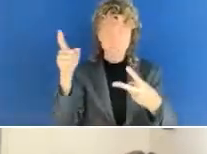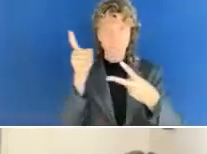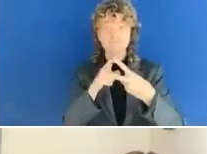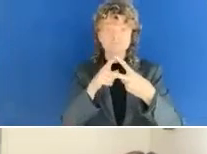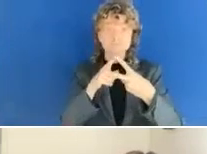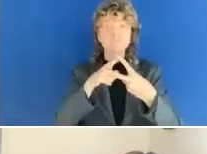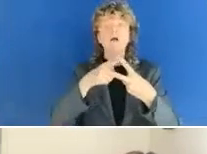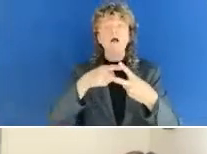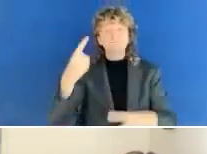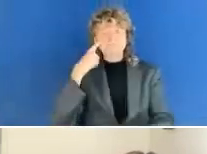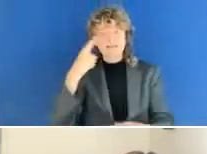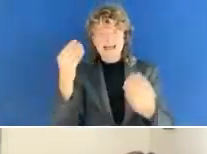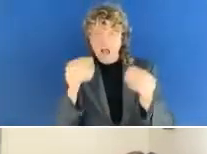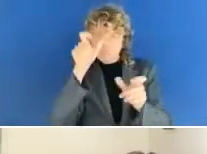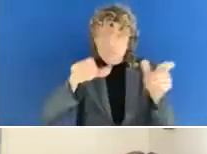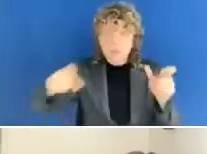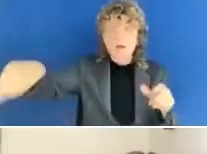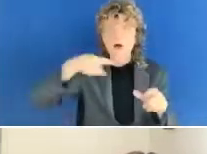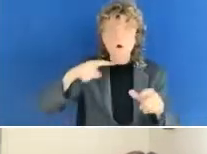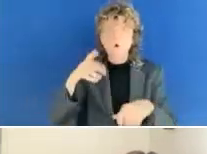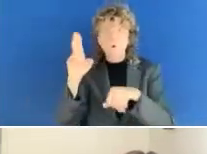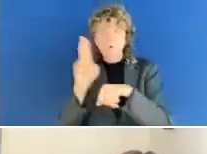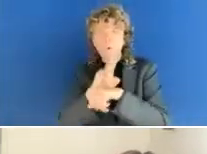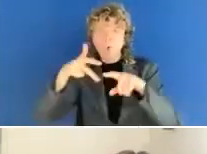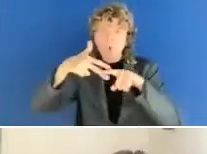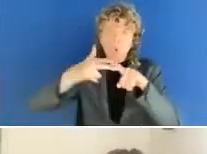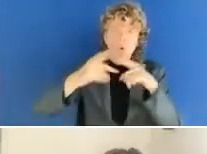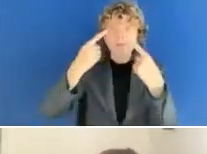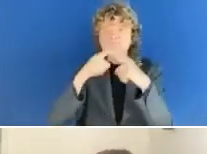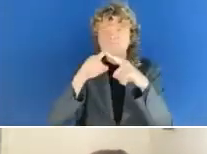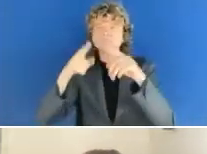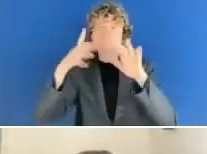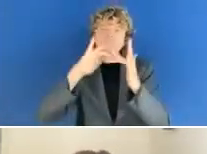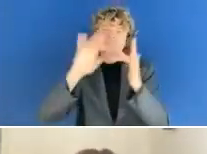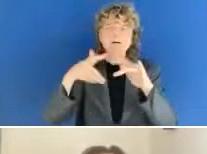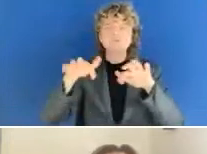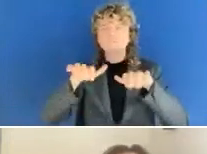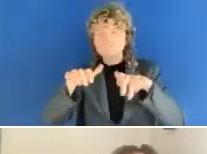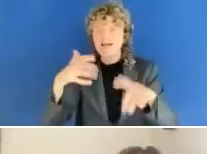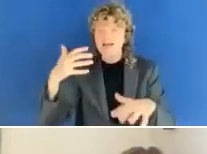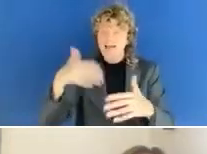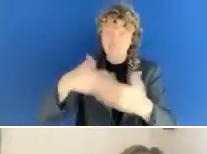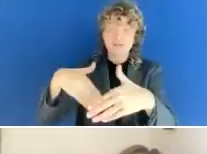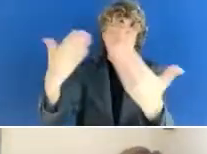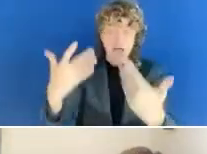And that compatibility with existing assistive technologies, whether it be hardware or software,